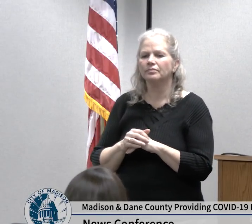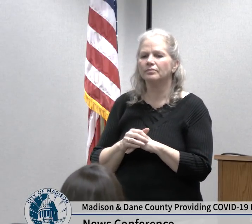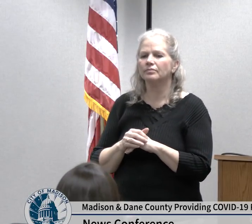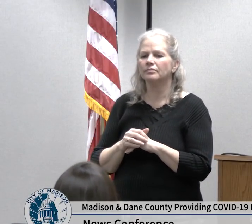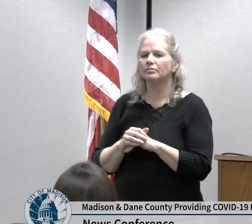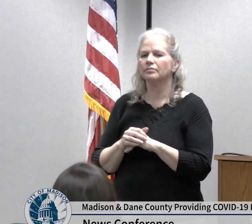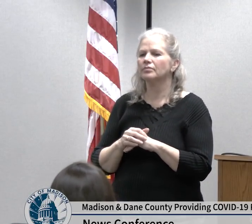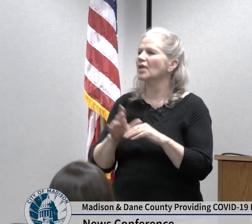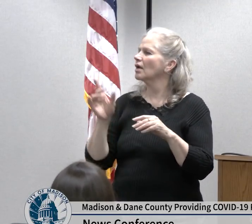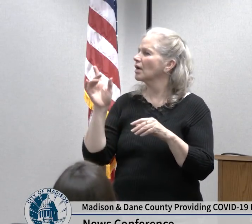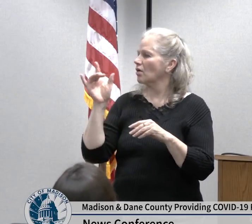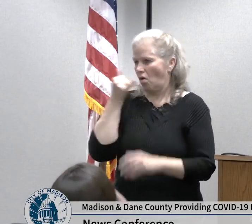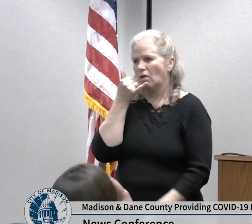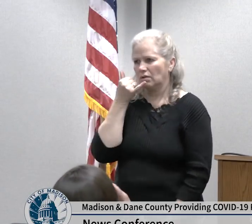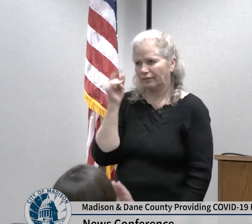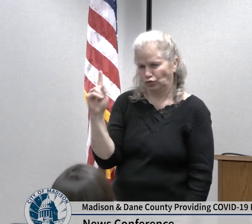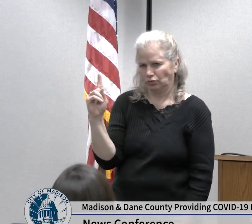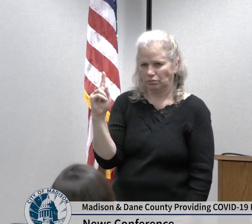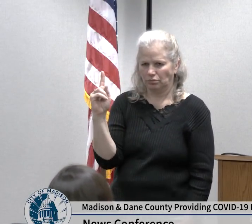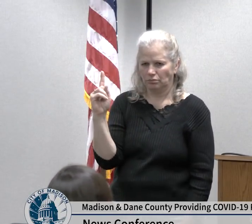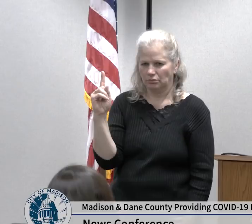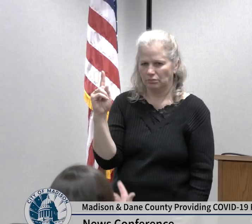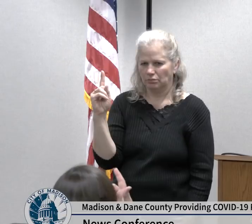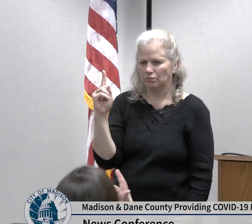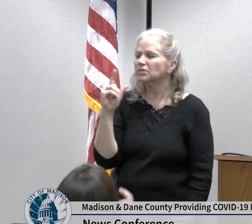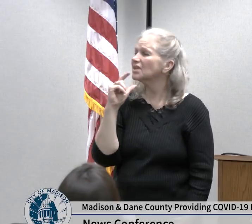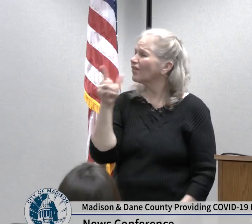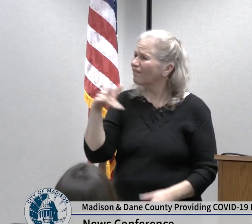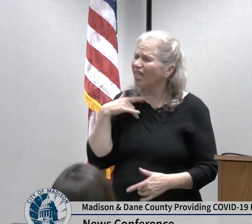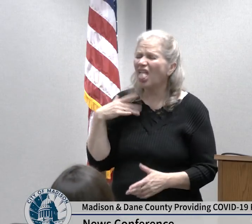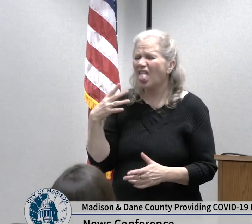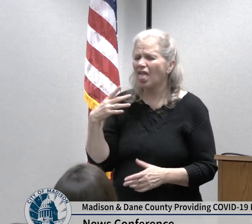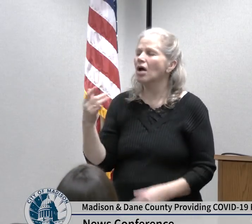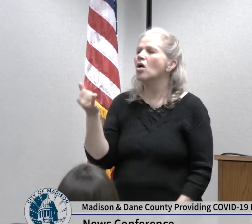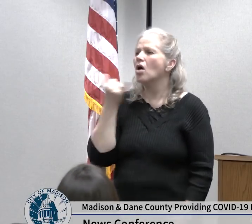severely ill or need emergency medical care that they should continue to use